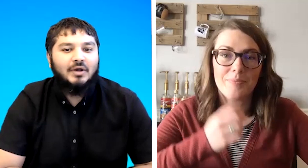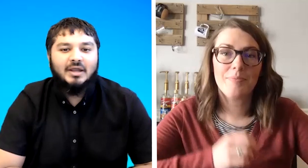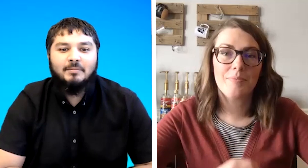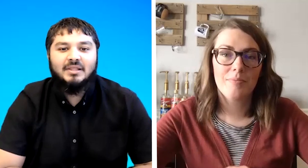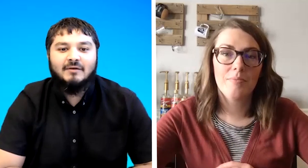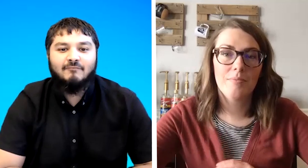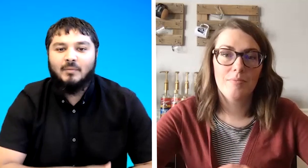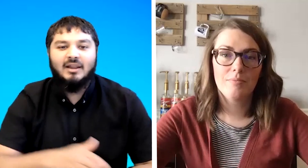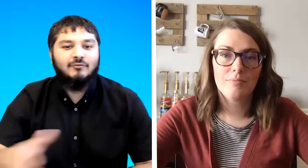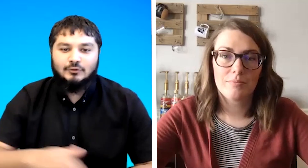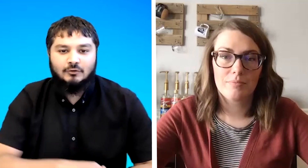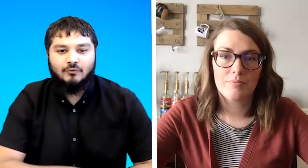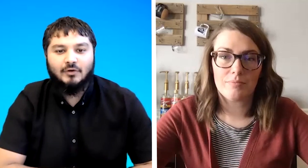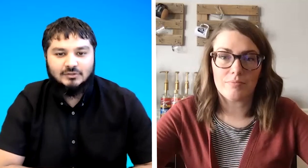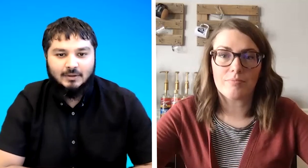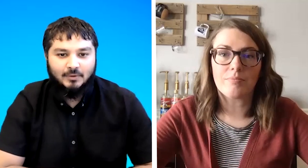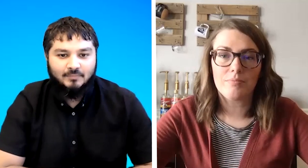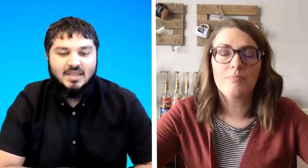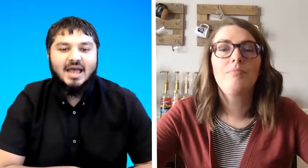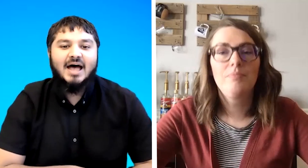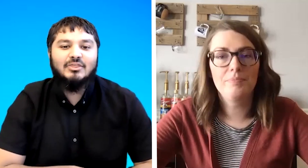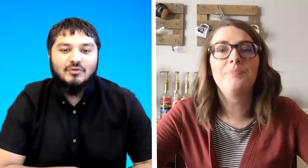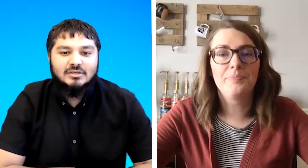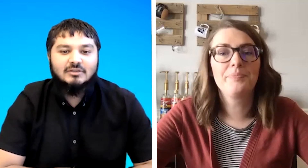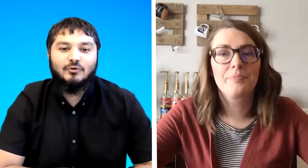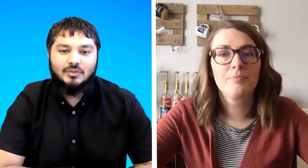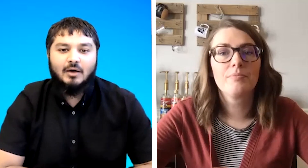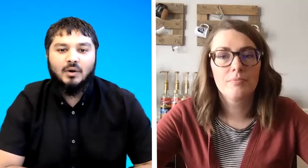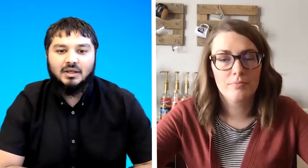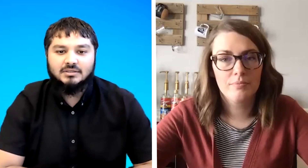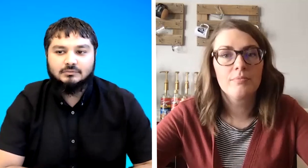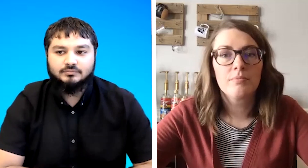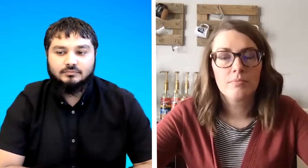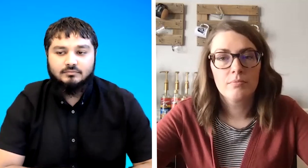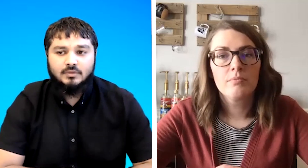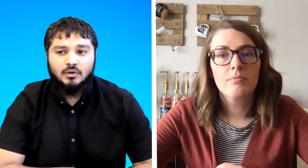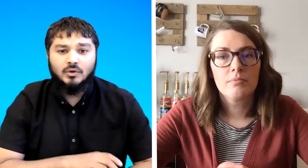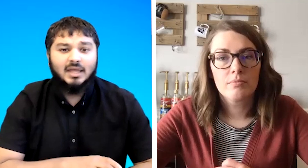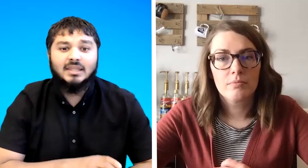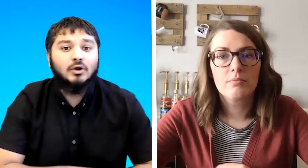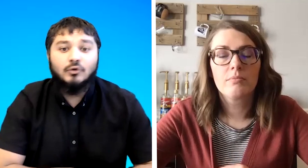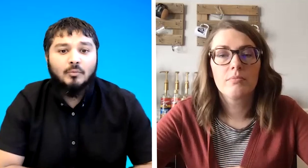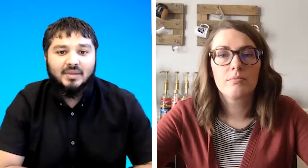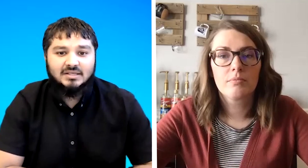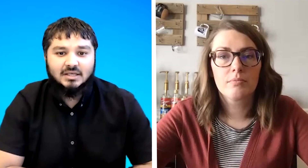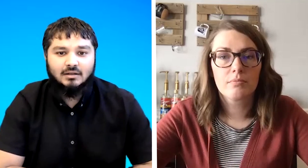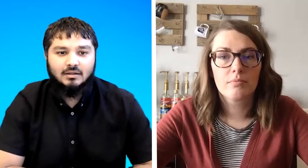admit them for my level two for example and the reason for that was not that they don't know bsn